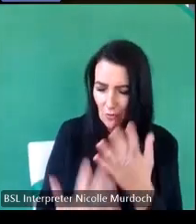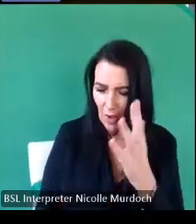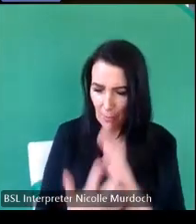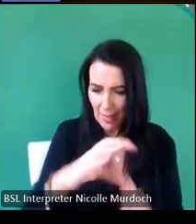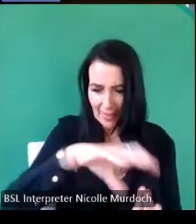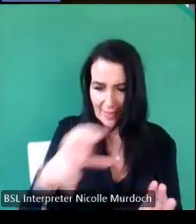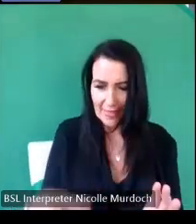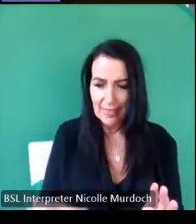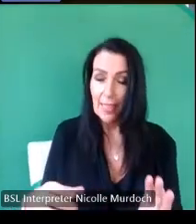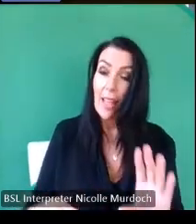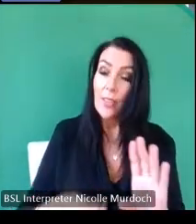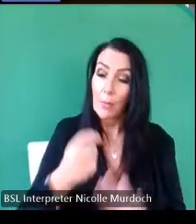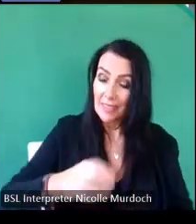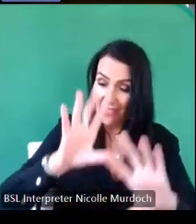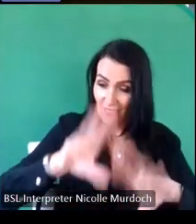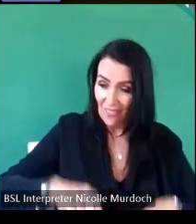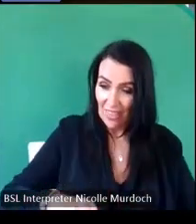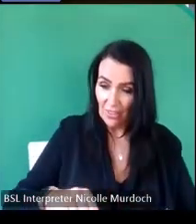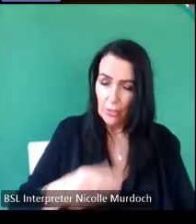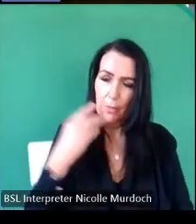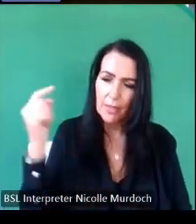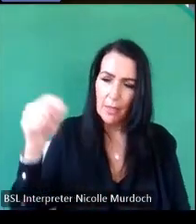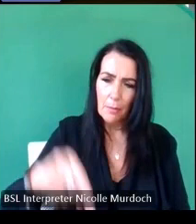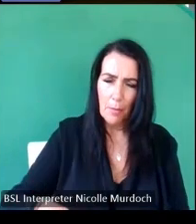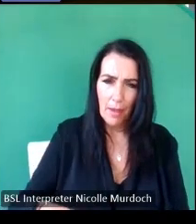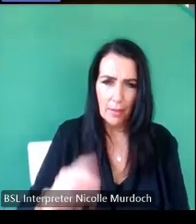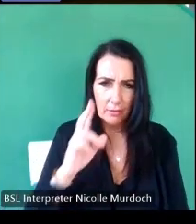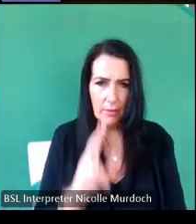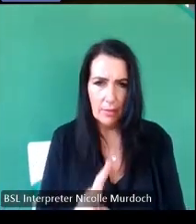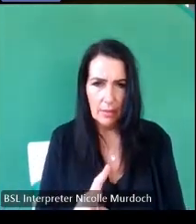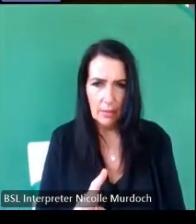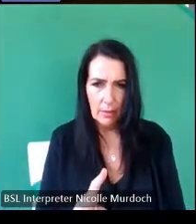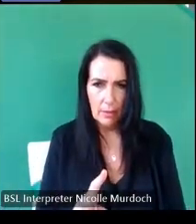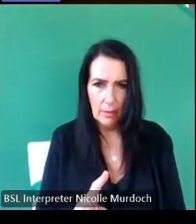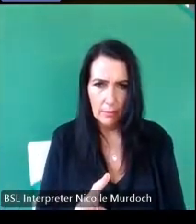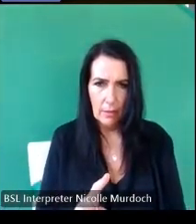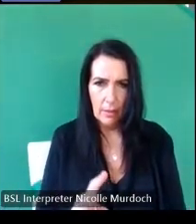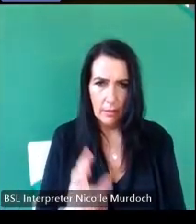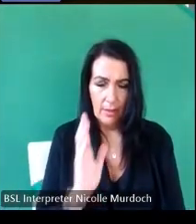did fireplace the guy came back a week later to see the fireplace and right in the middle of the